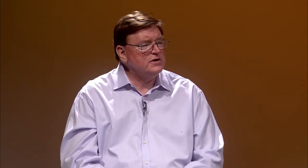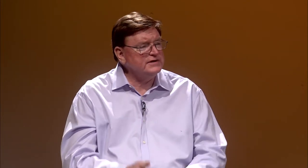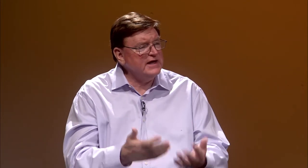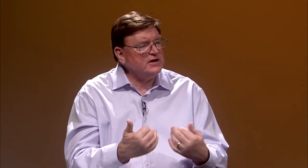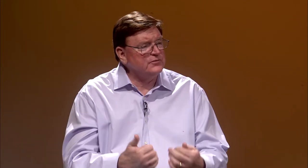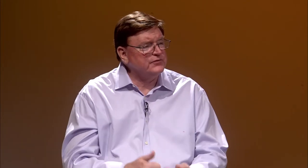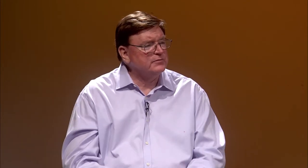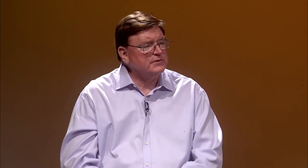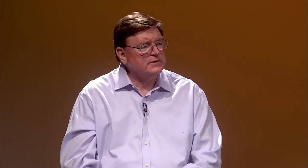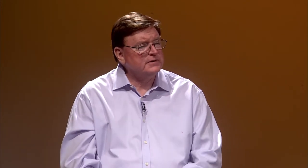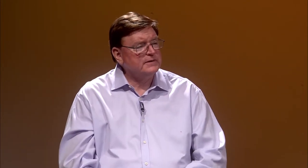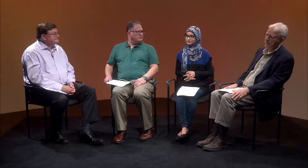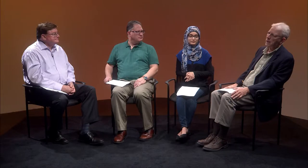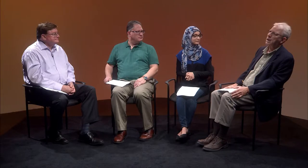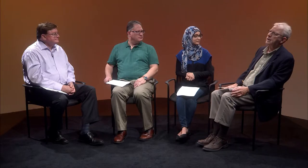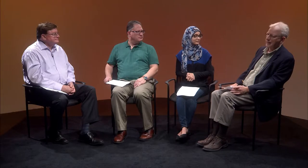Where did that come from?